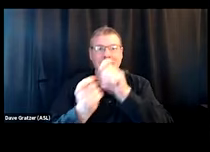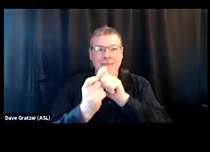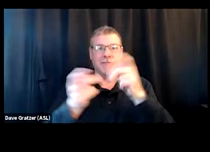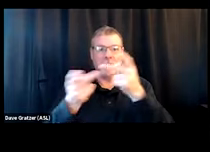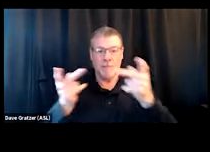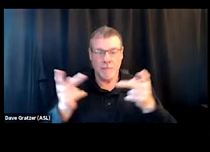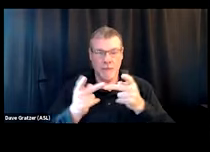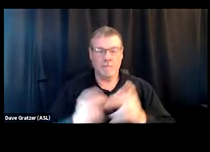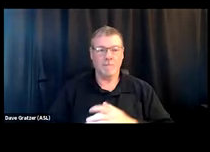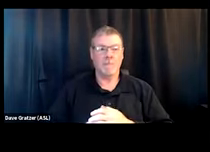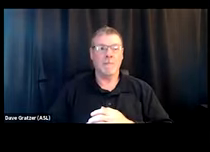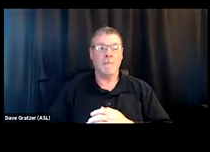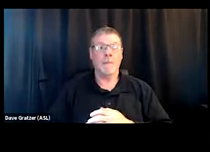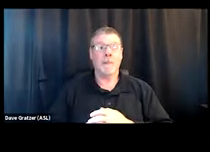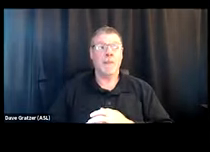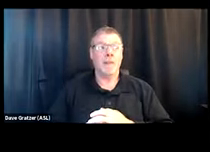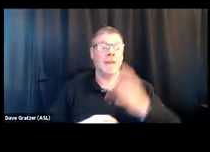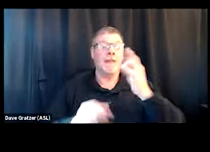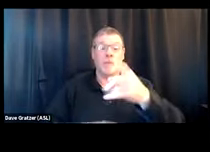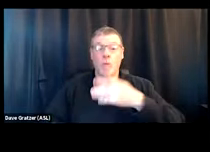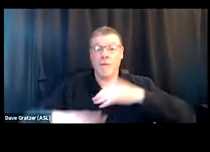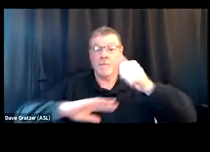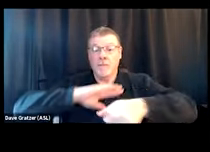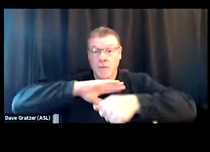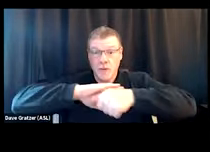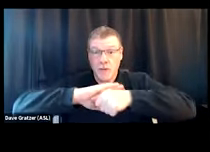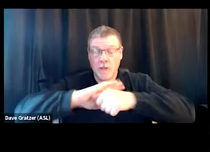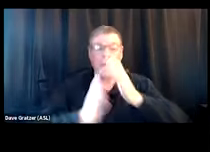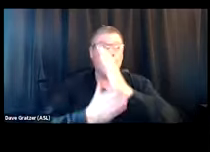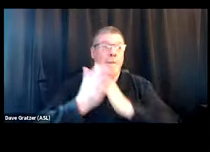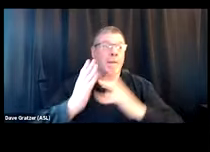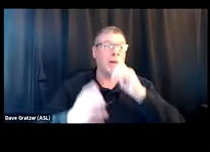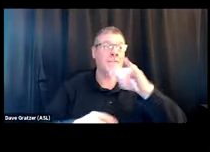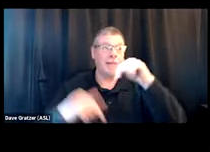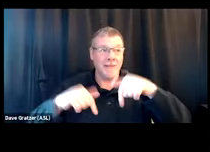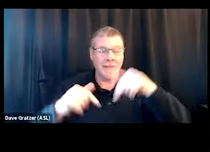So if you are operating a shelter as part of the CoC, or you're operating supported housing,